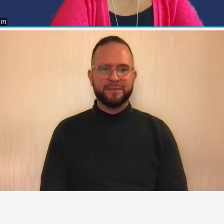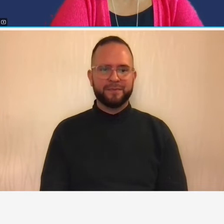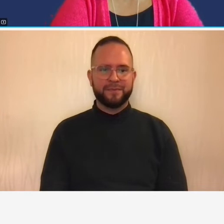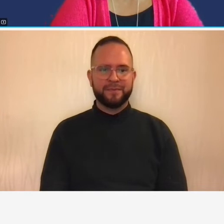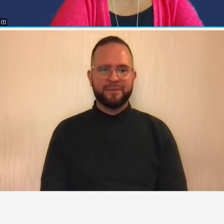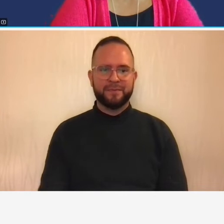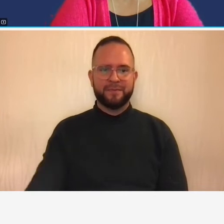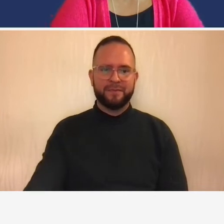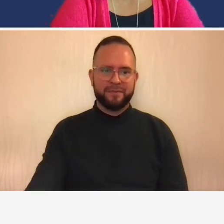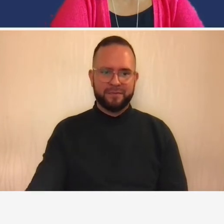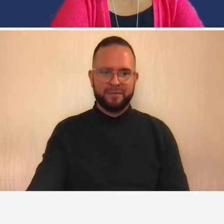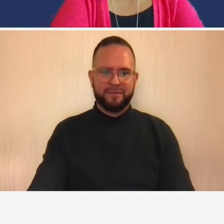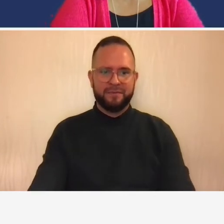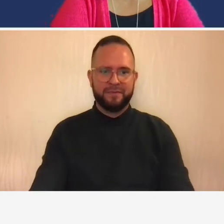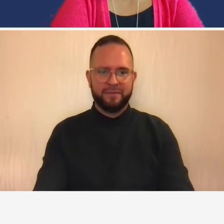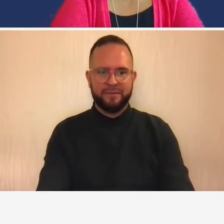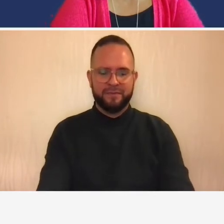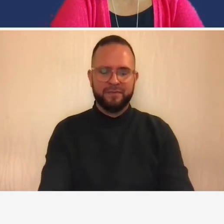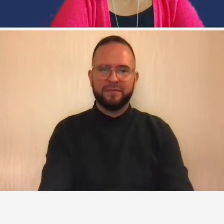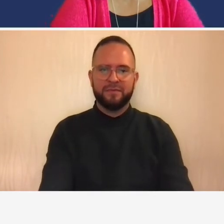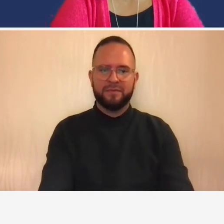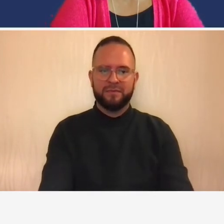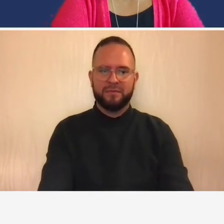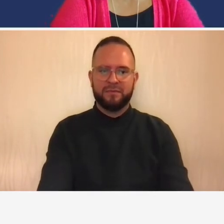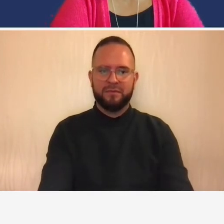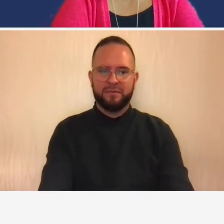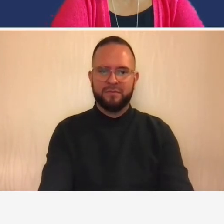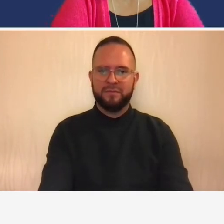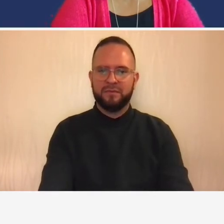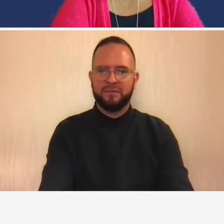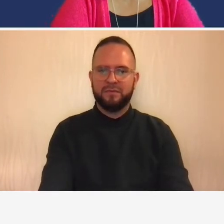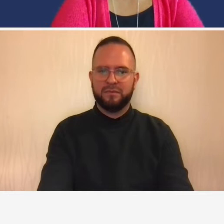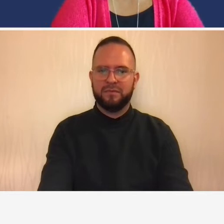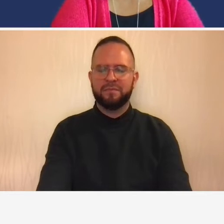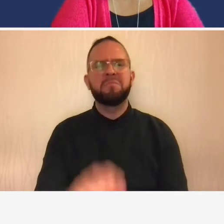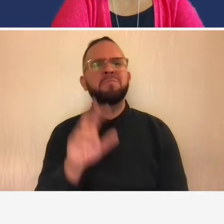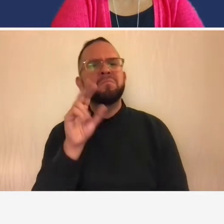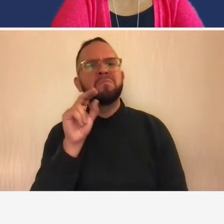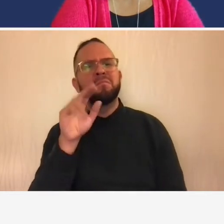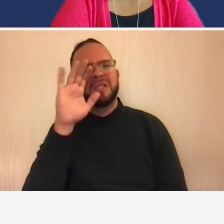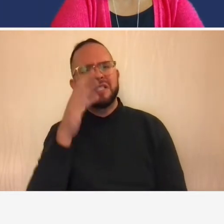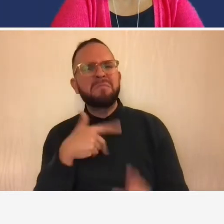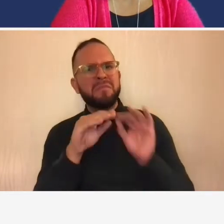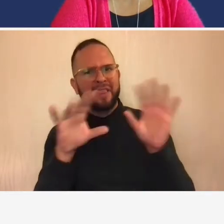oh yes no it looks like you have been very clear with the the presentation we don't have much